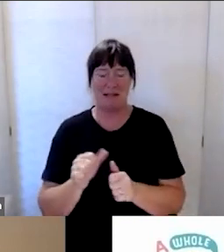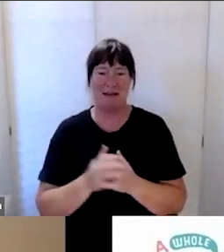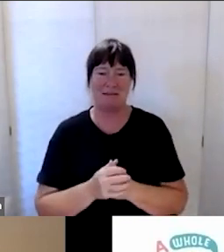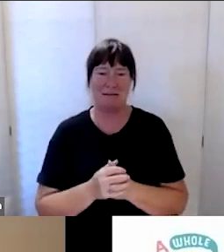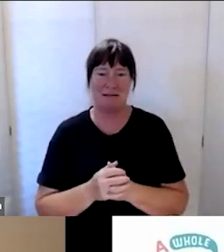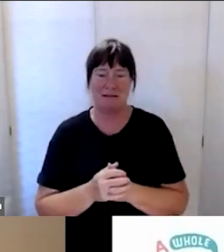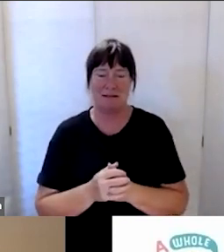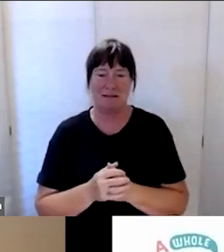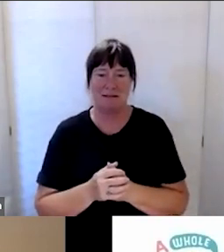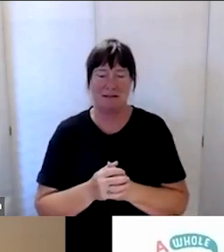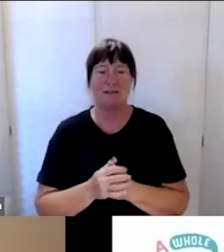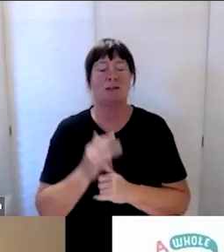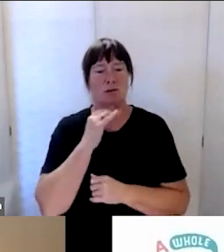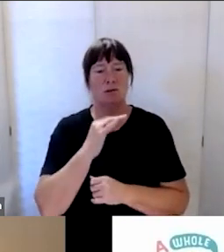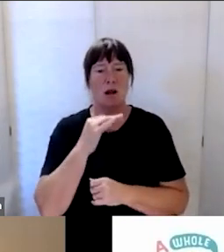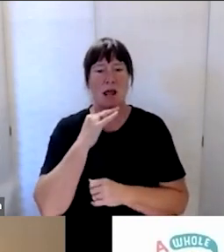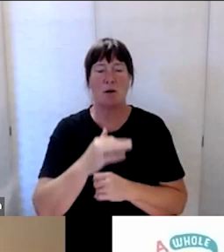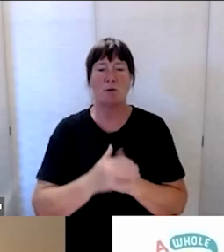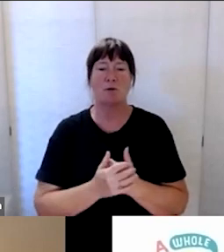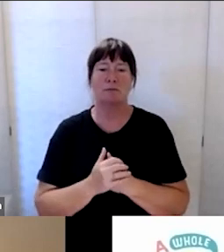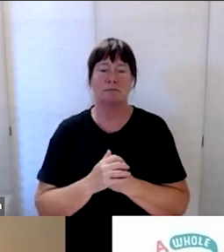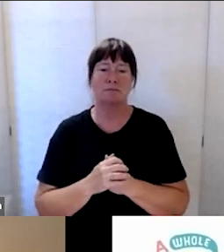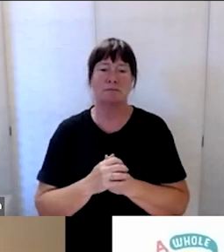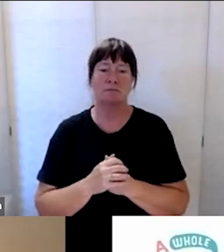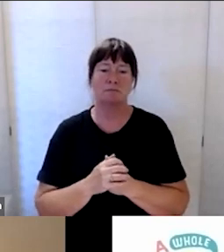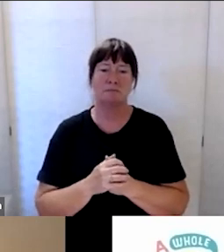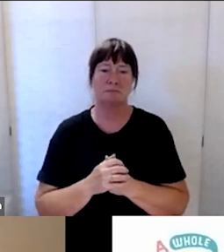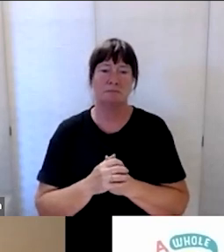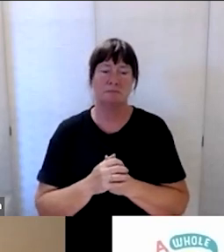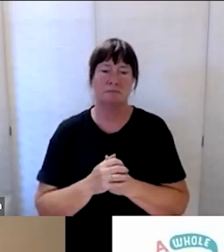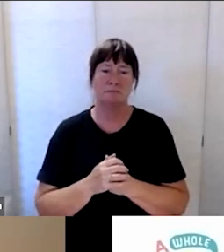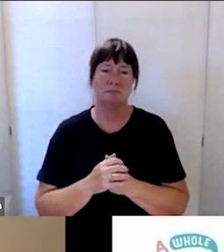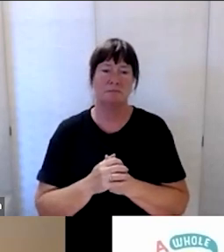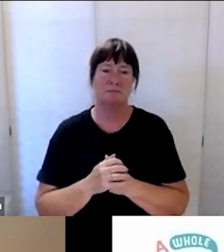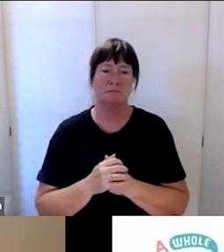o tatou nei hui o te pō. Kia whakairia te tapu. Kia wātea ai te ara.